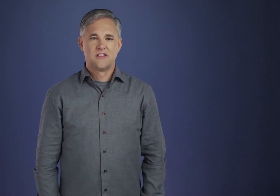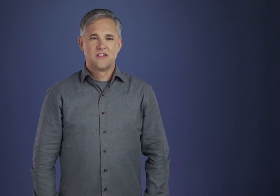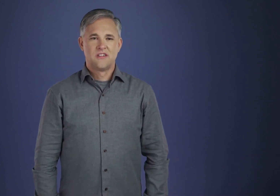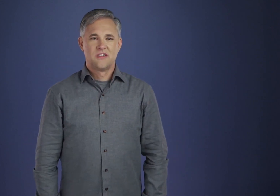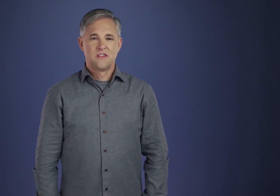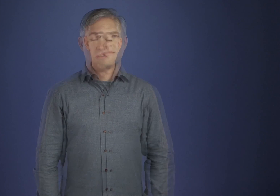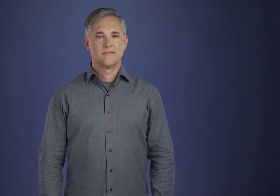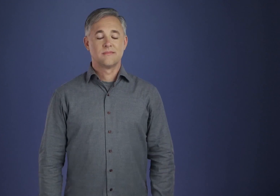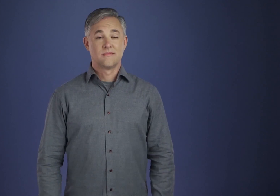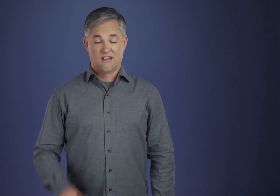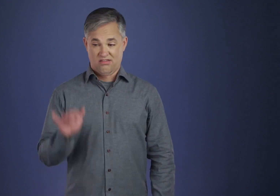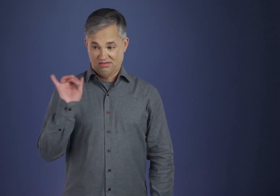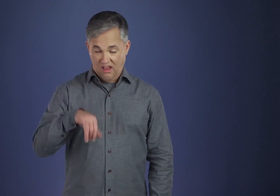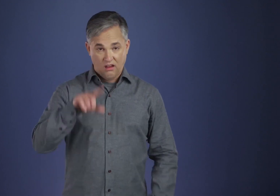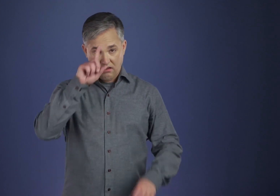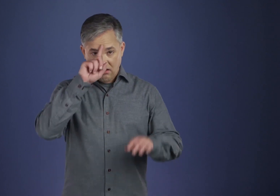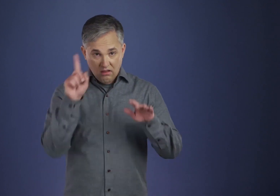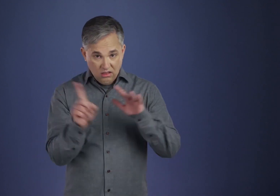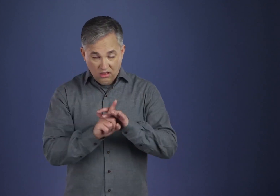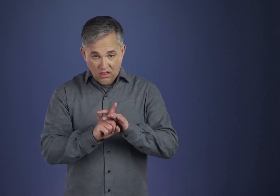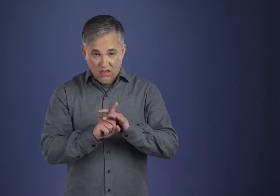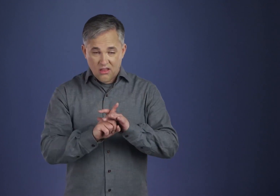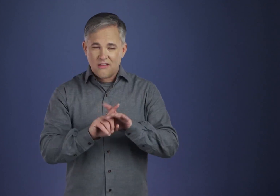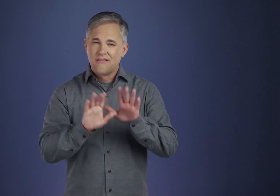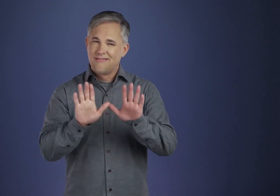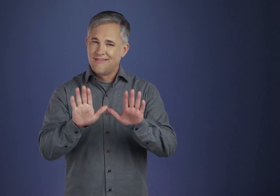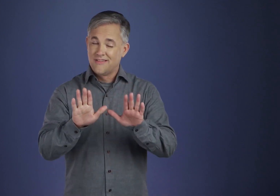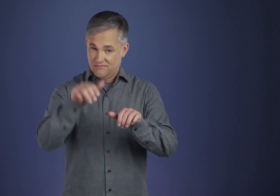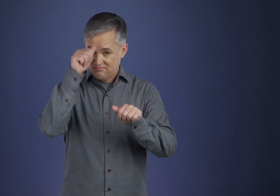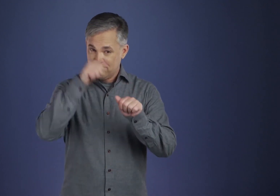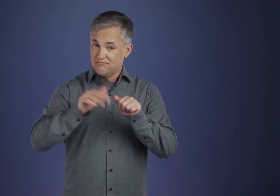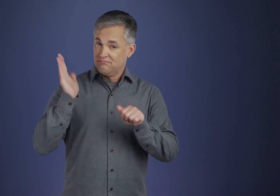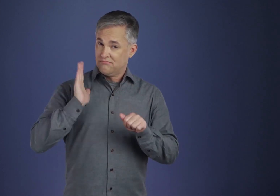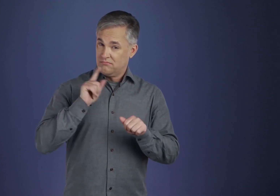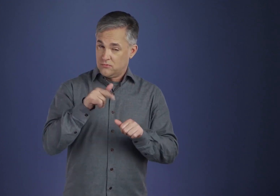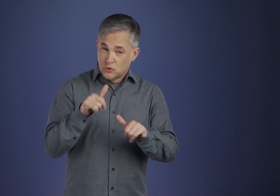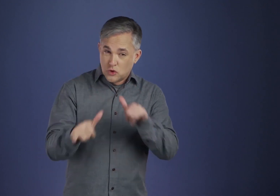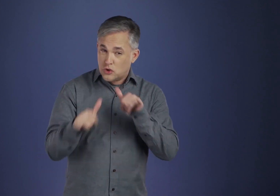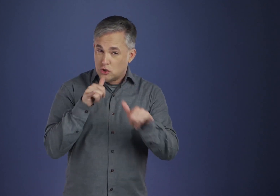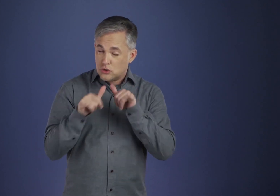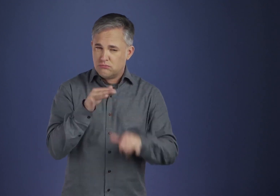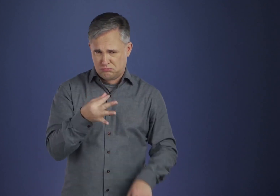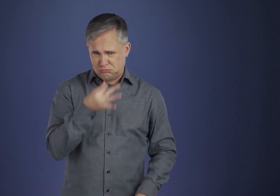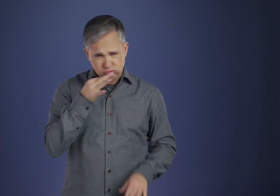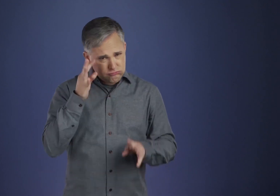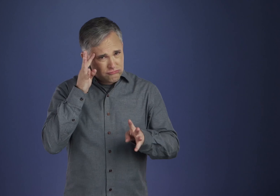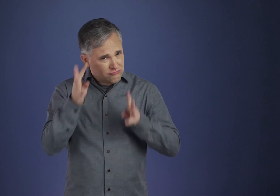When such thoughts break in, we might recall, a little ruefully,